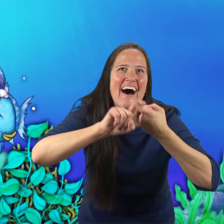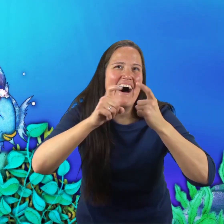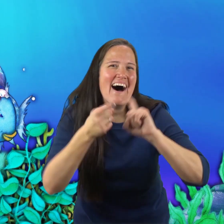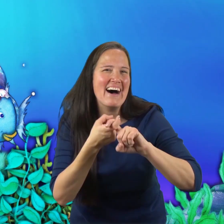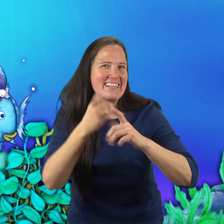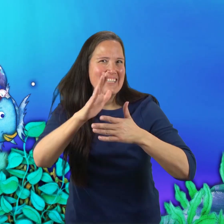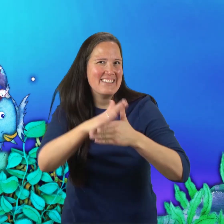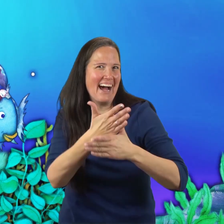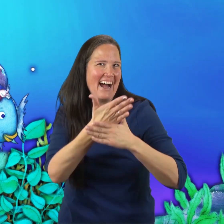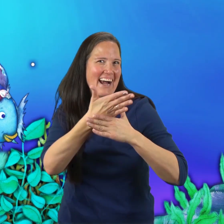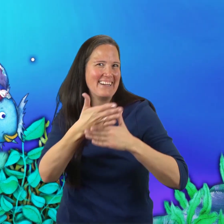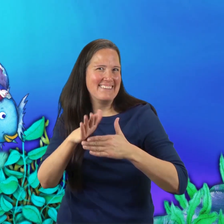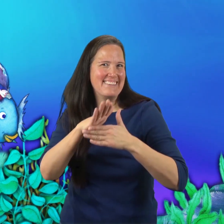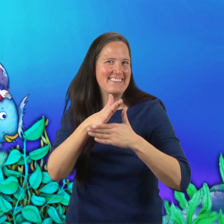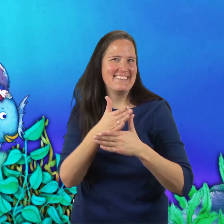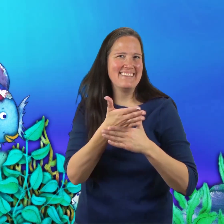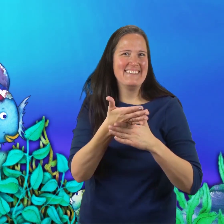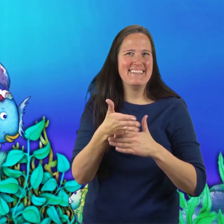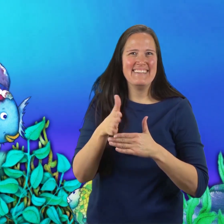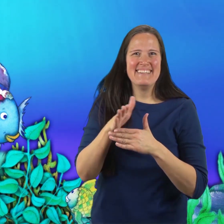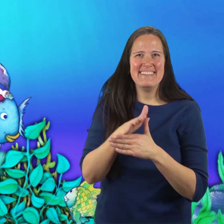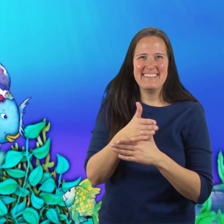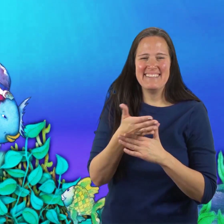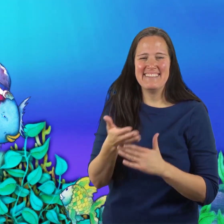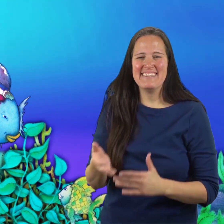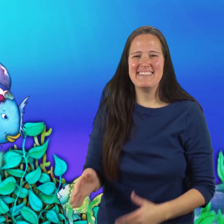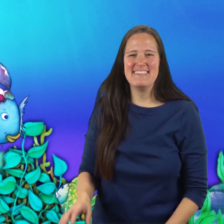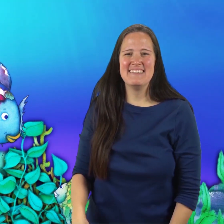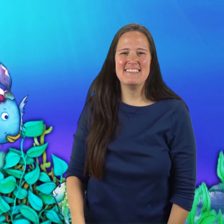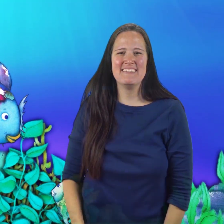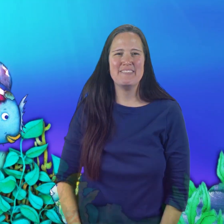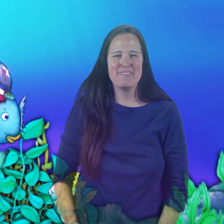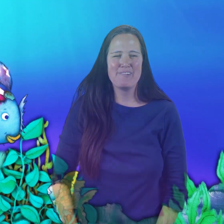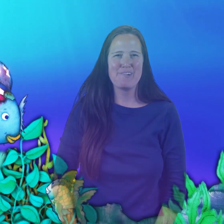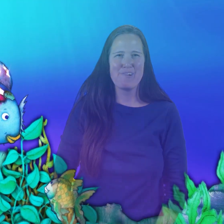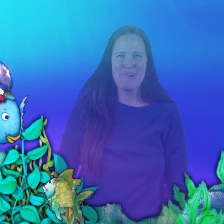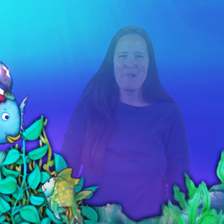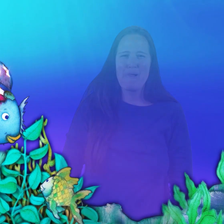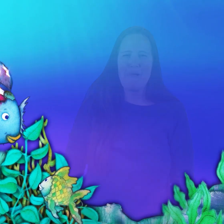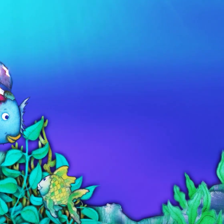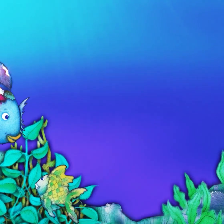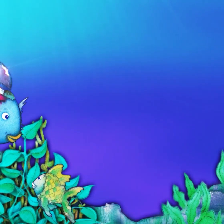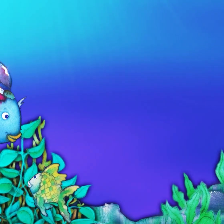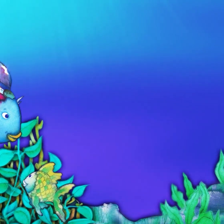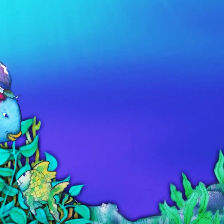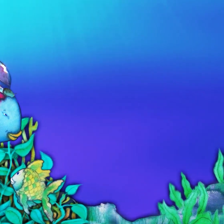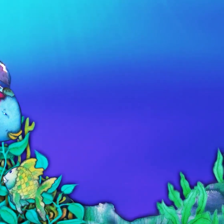When the water around him filled with glimmering scales, he at last felt at home among the other fish.